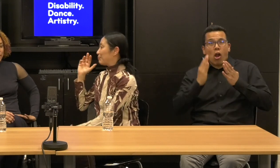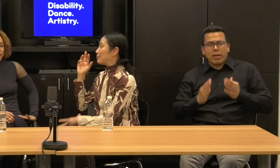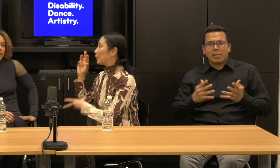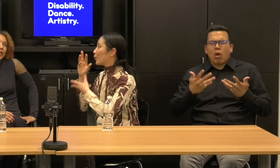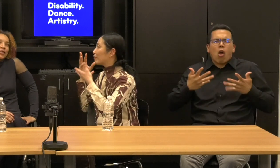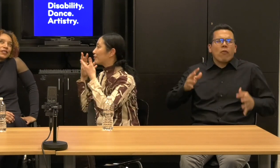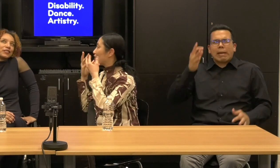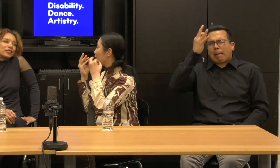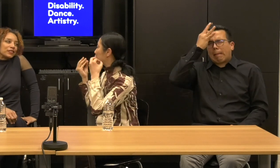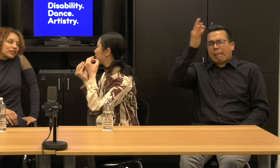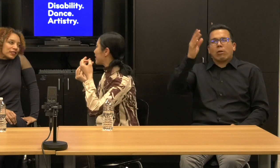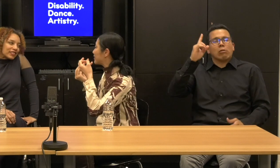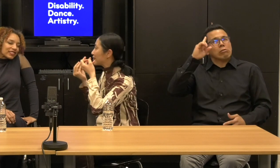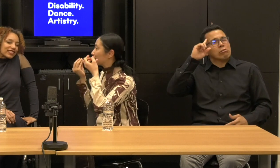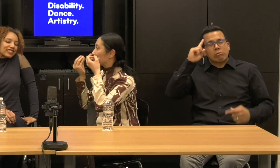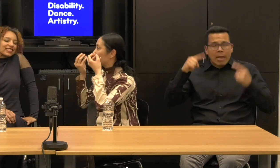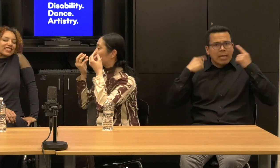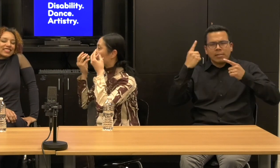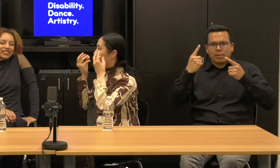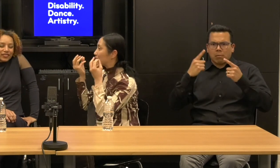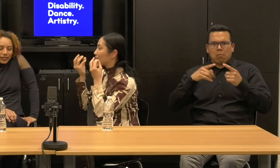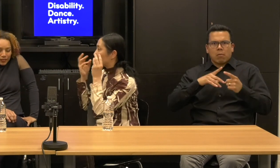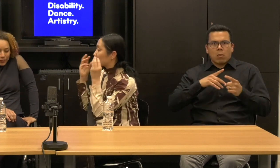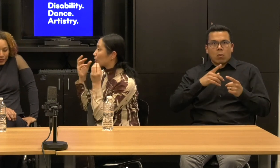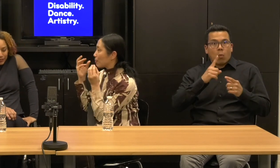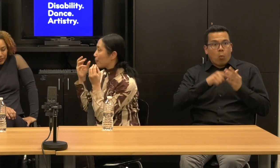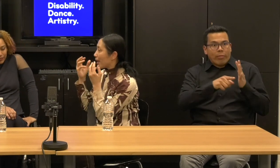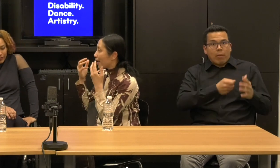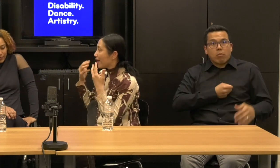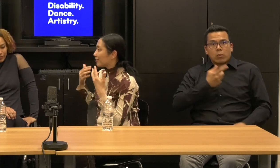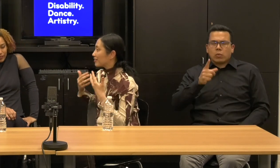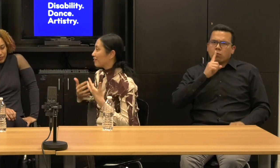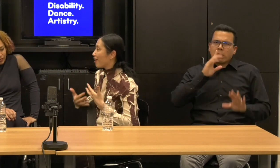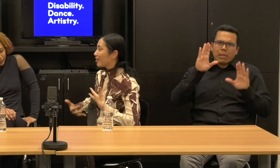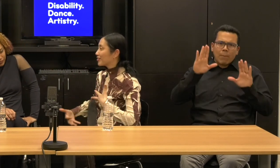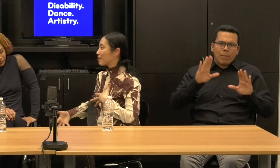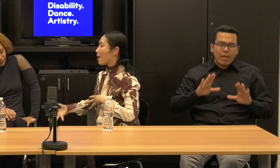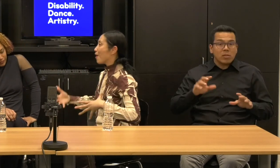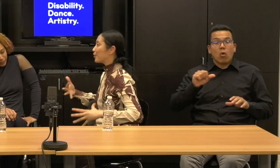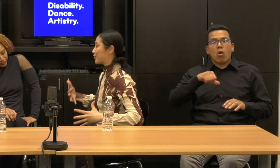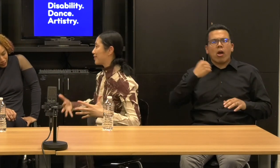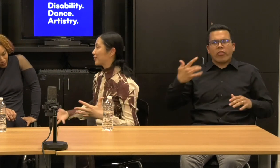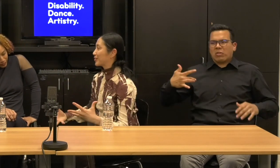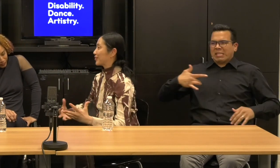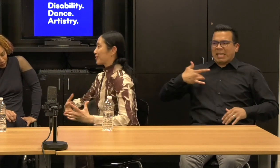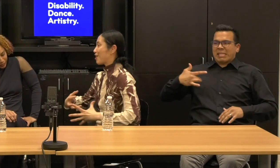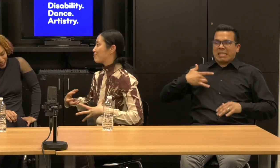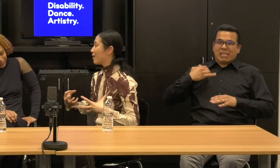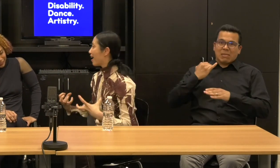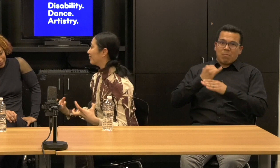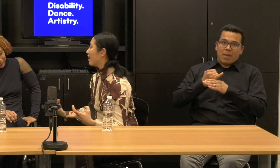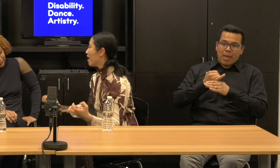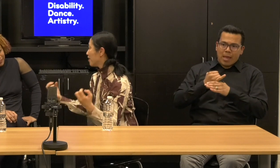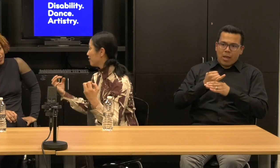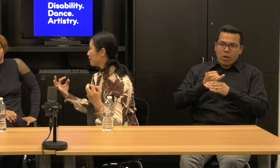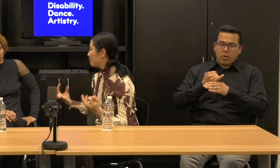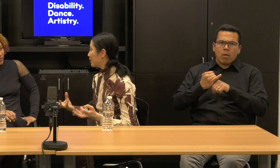And people who have other senses that are just, they're impaired, some other senses come alive.